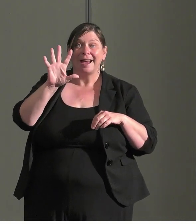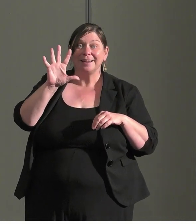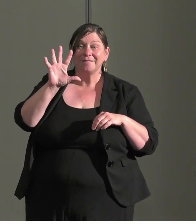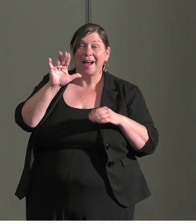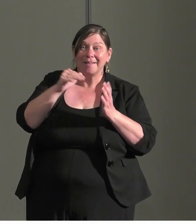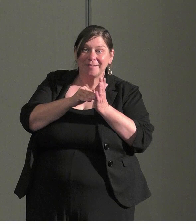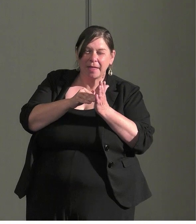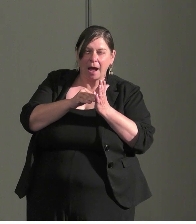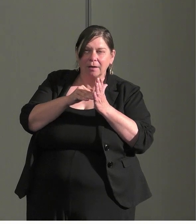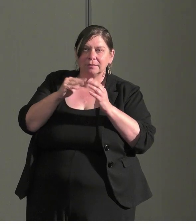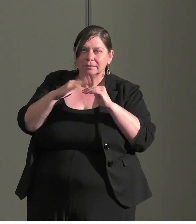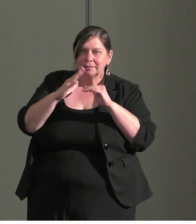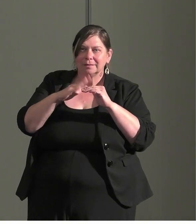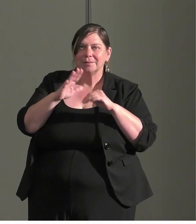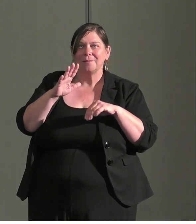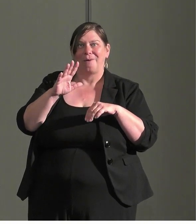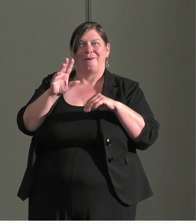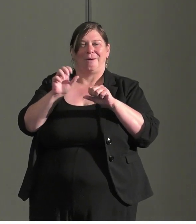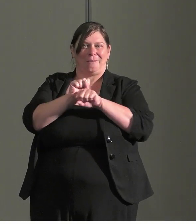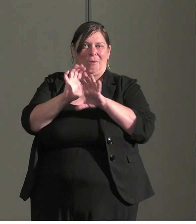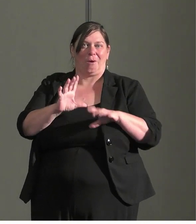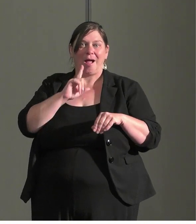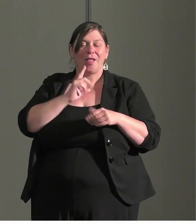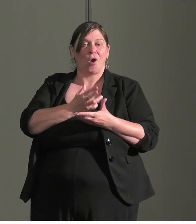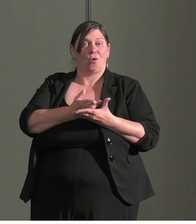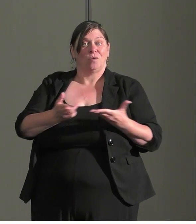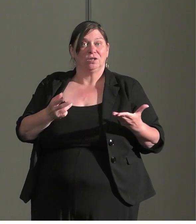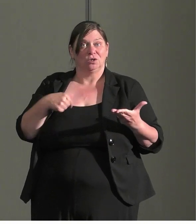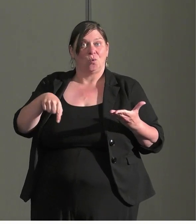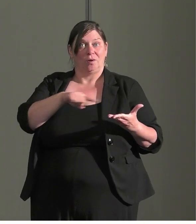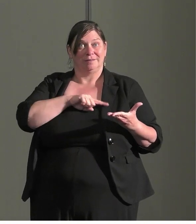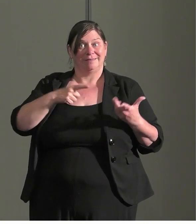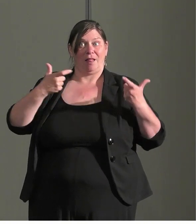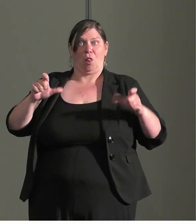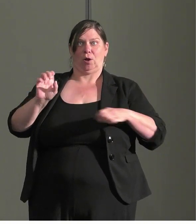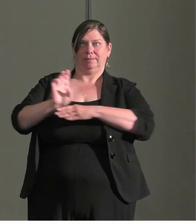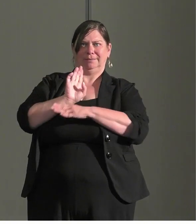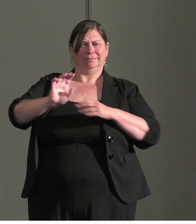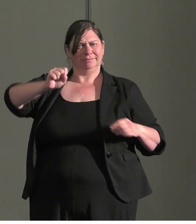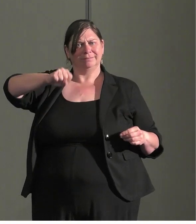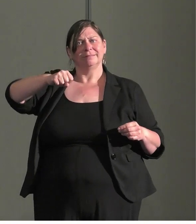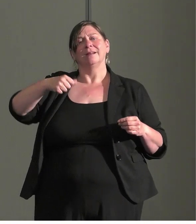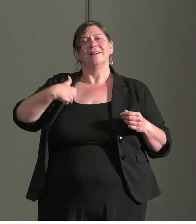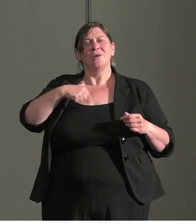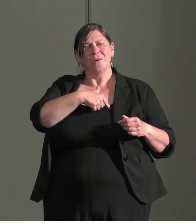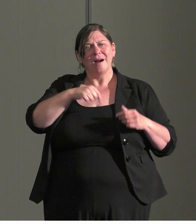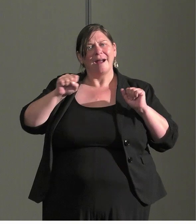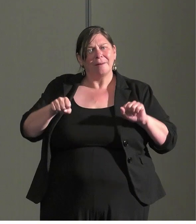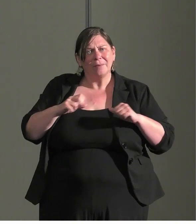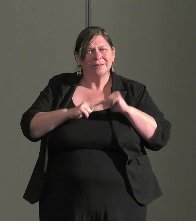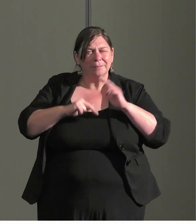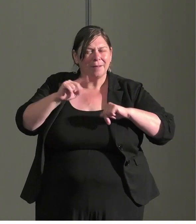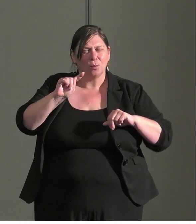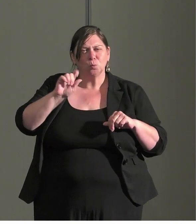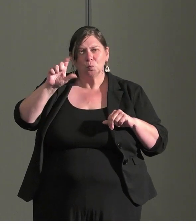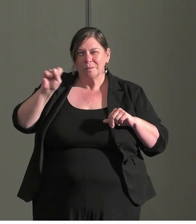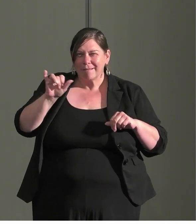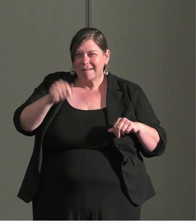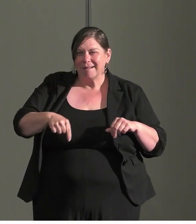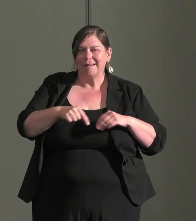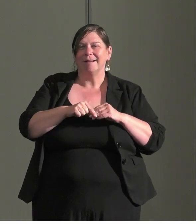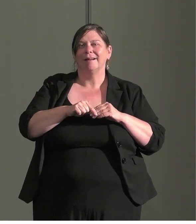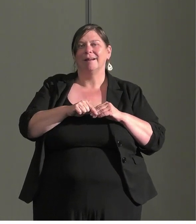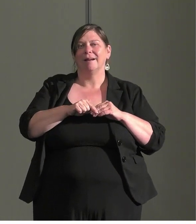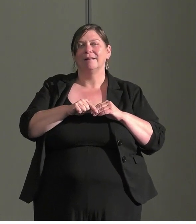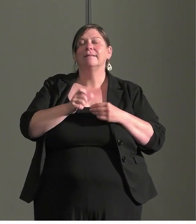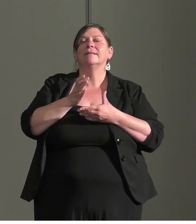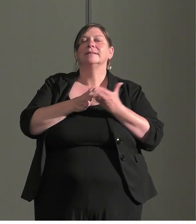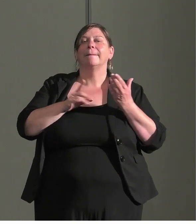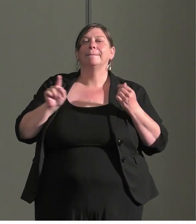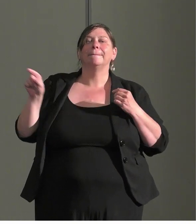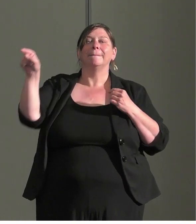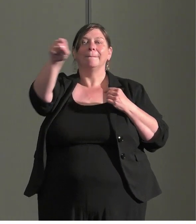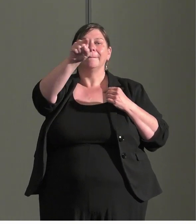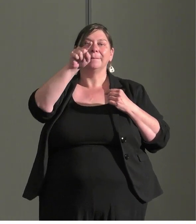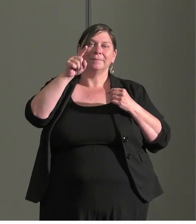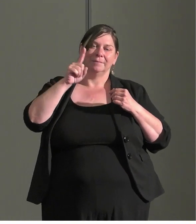employees we build tools like this. We know there are people that are significant barriers